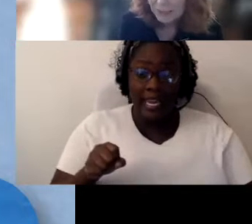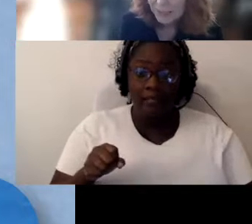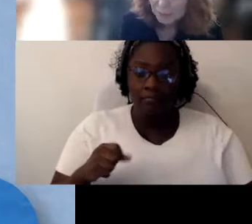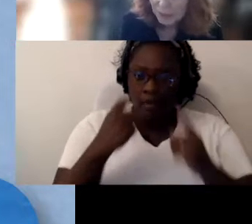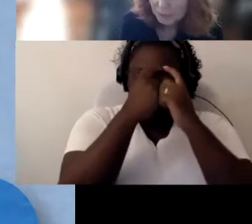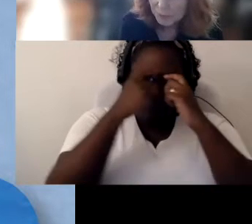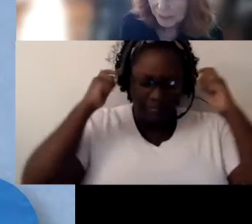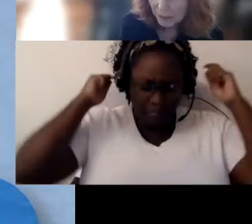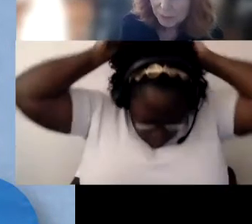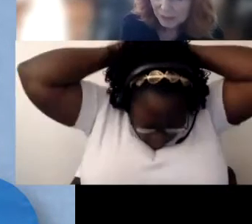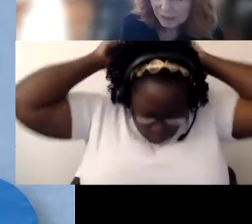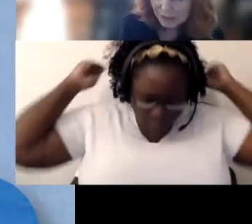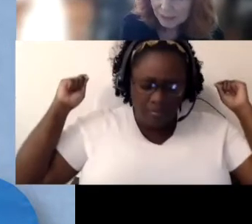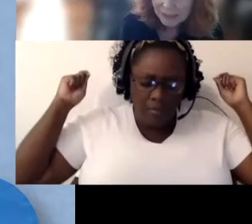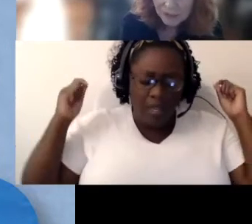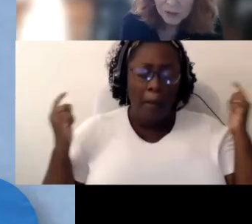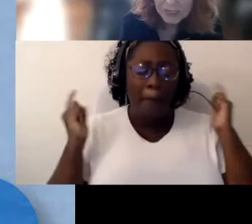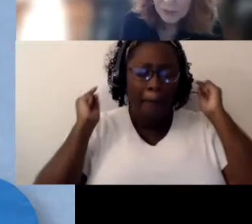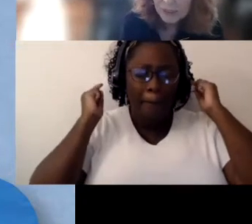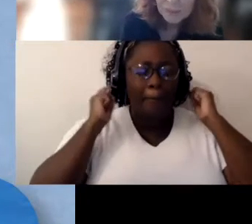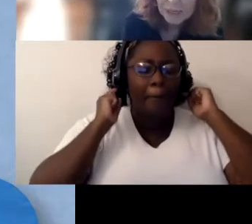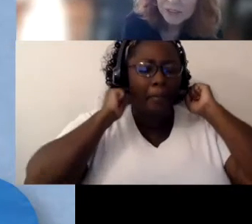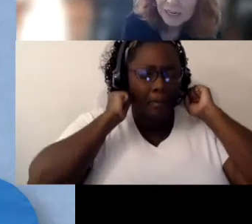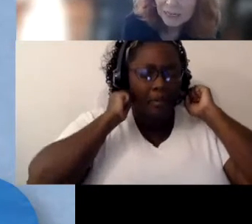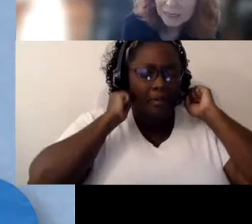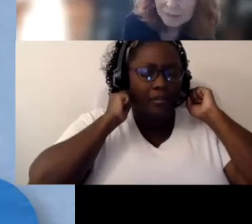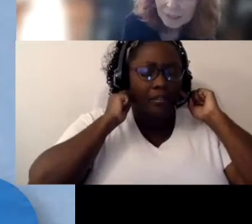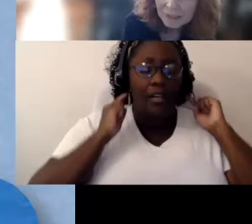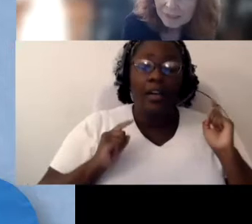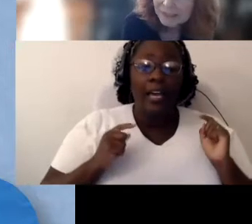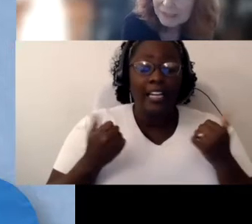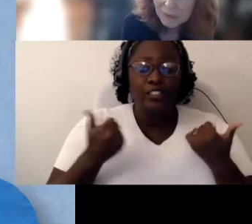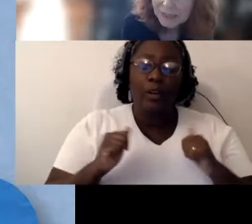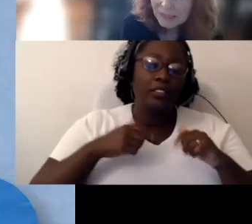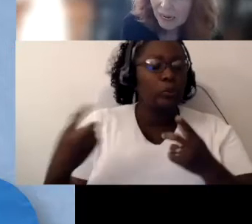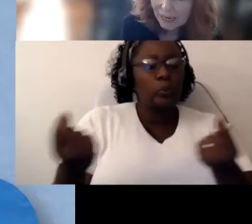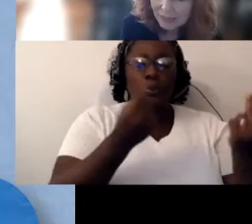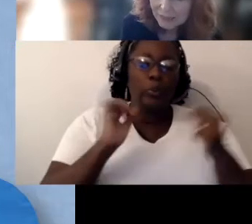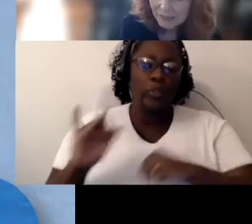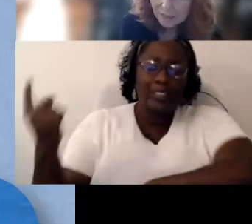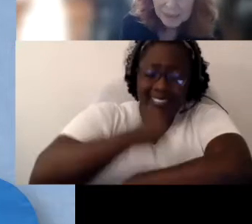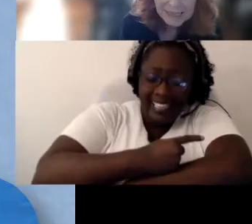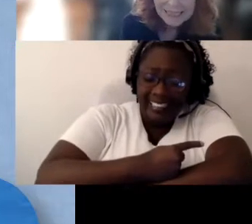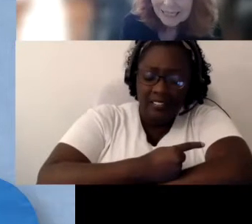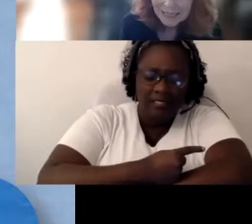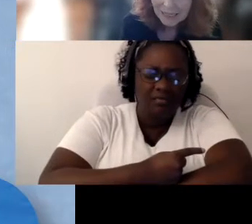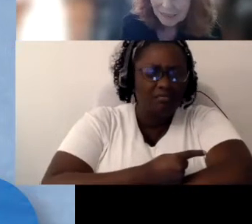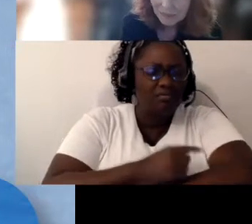And earplugs in, and then try going about your day see what it's like to be disconnected